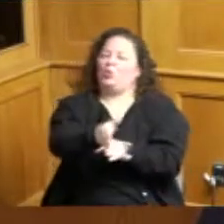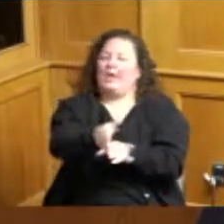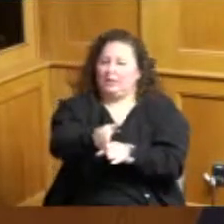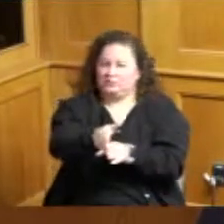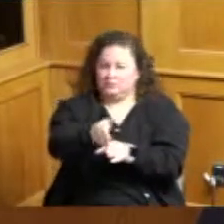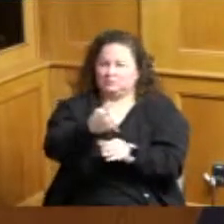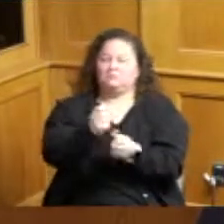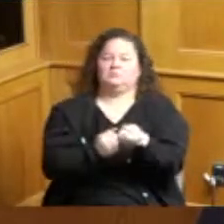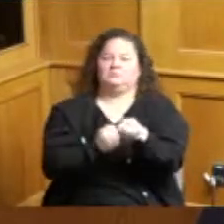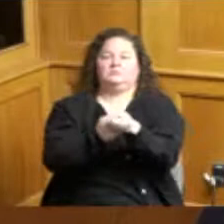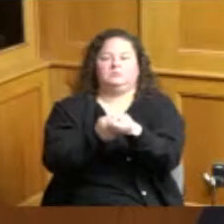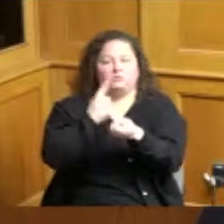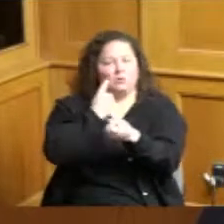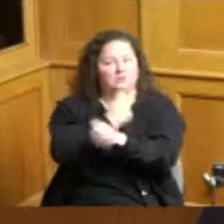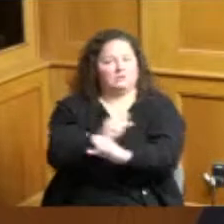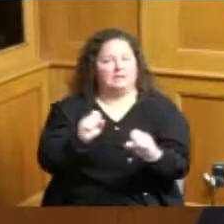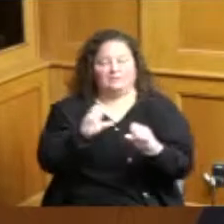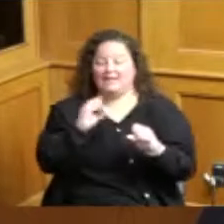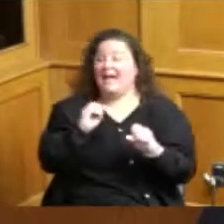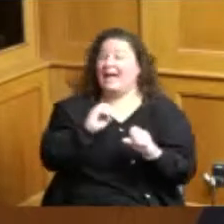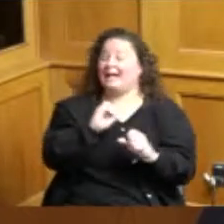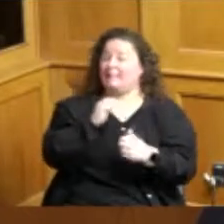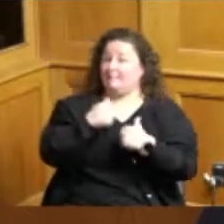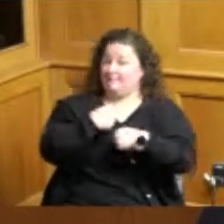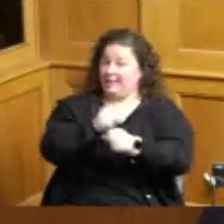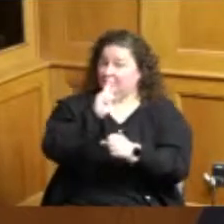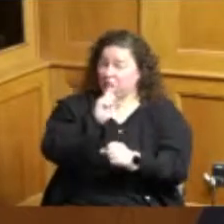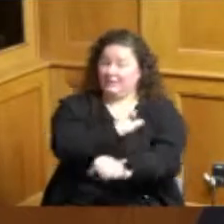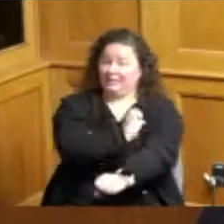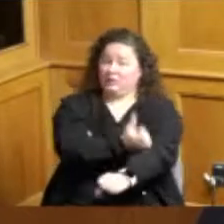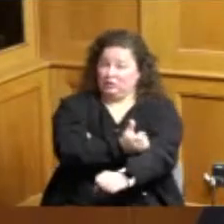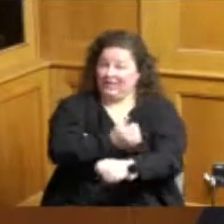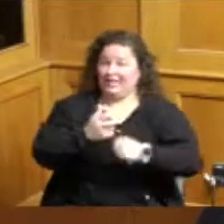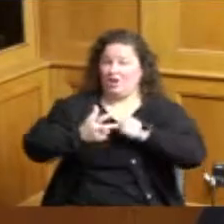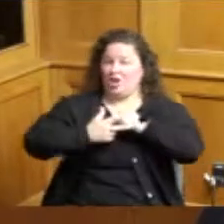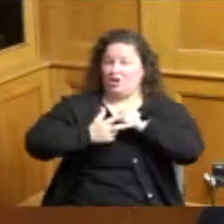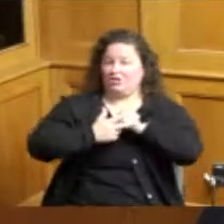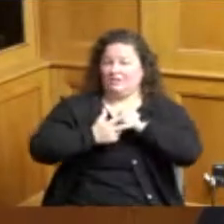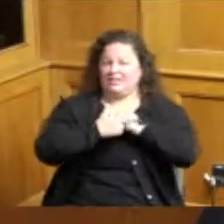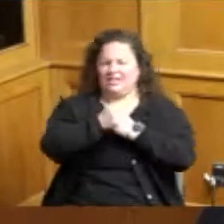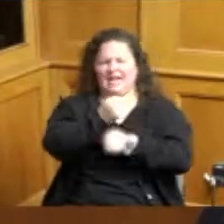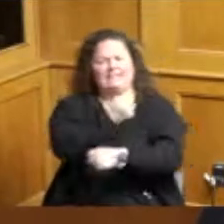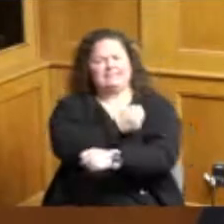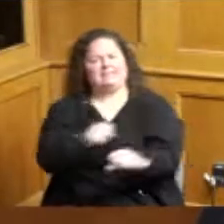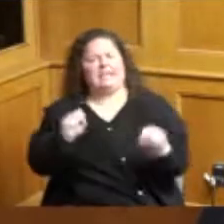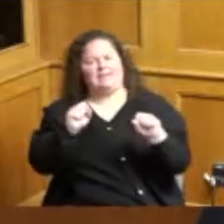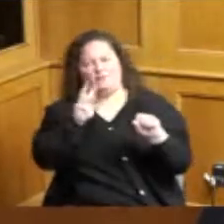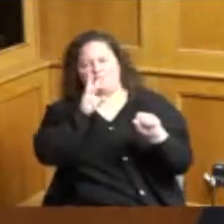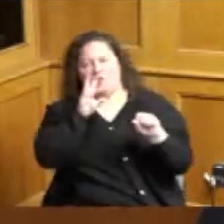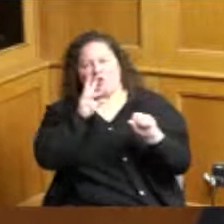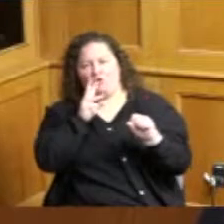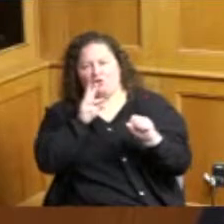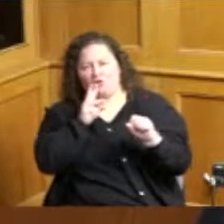mitigation and energy conservation and creating a safe and abundant water supply for all of